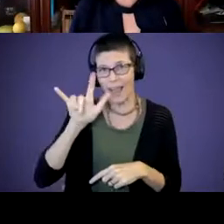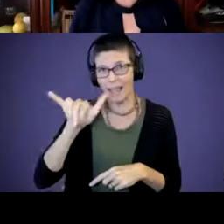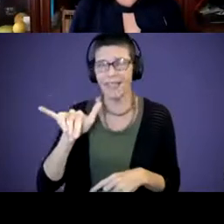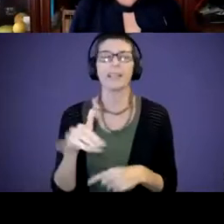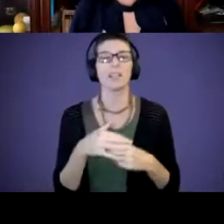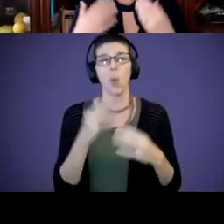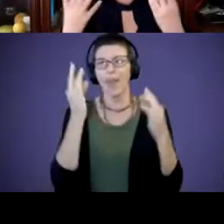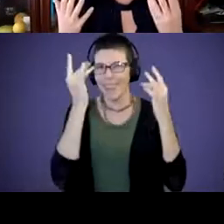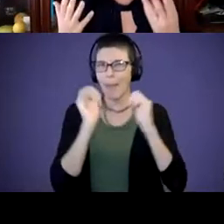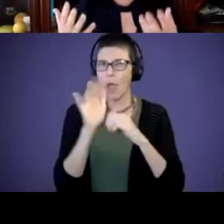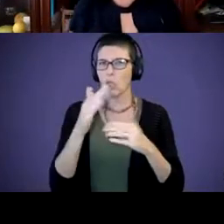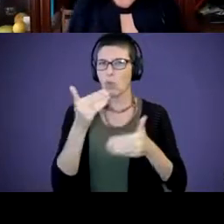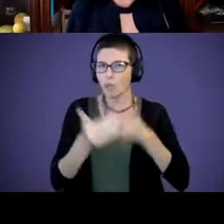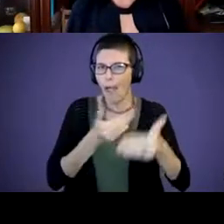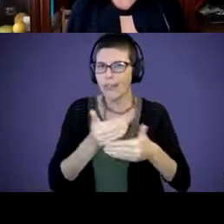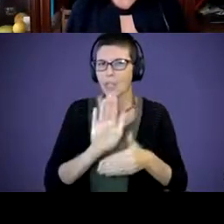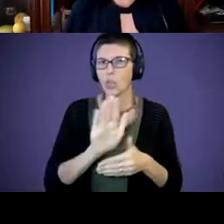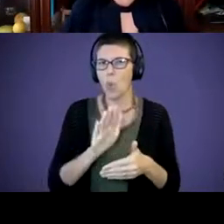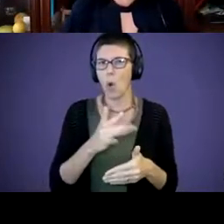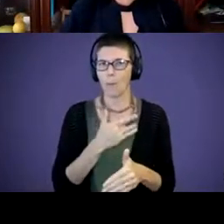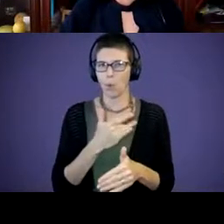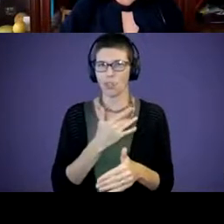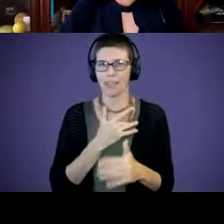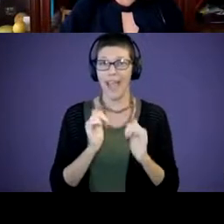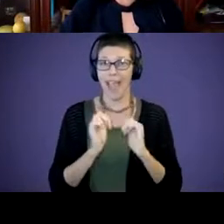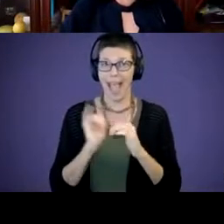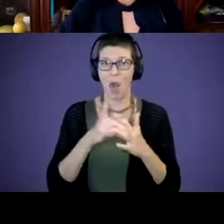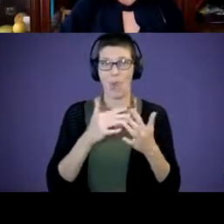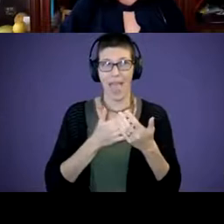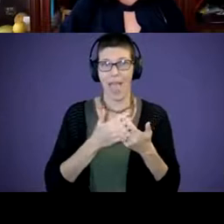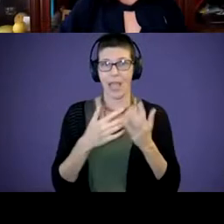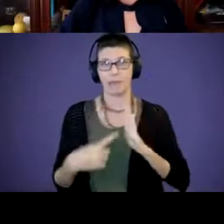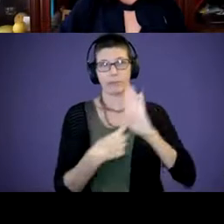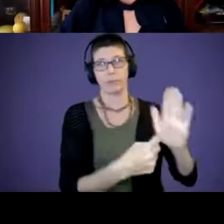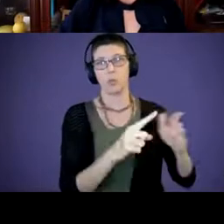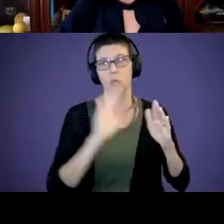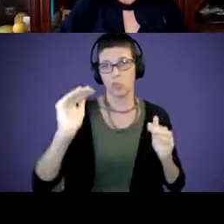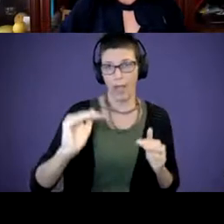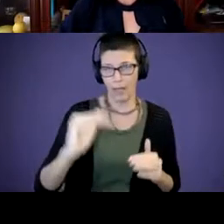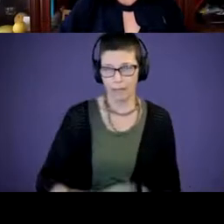emotions and how that does express itself to your child. So looking at some of these tips.